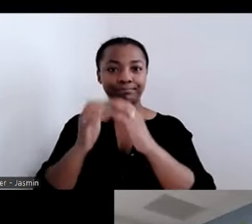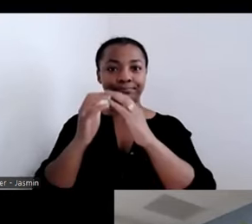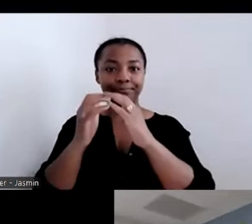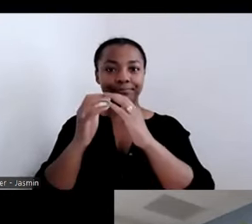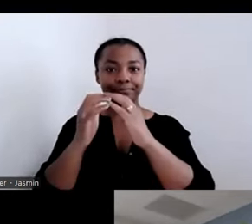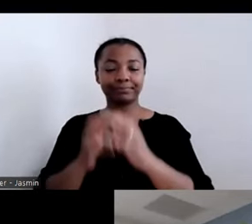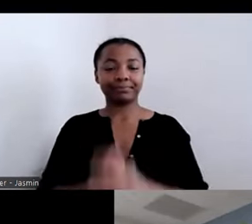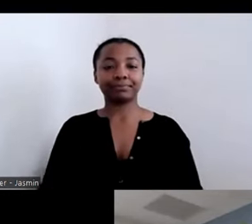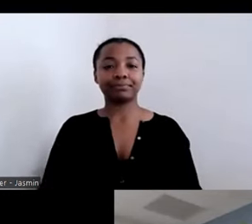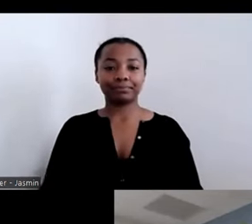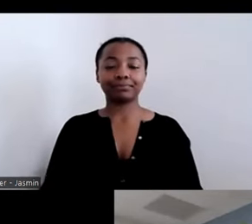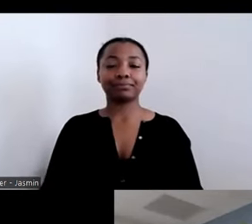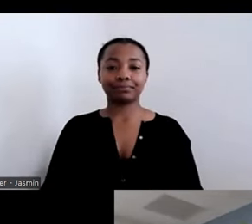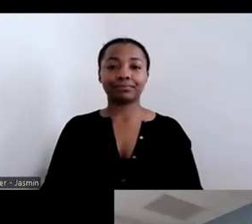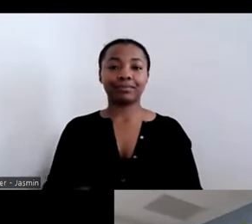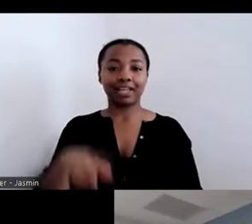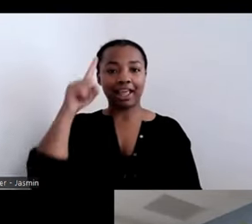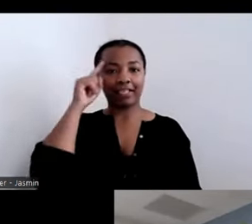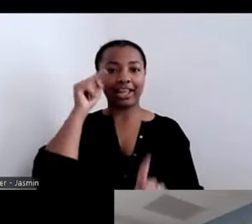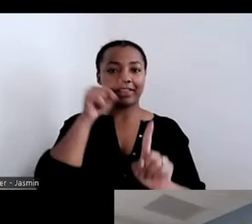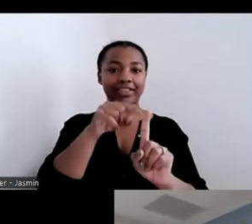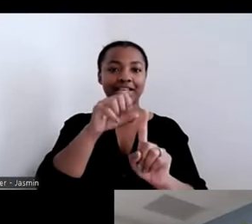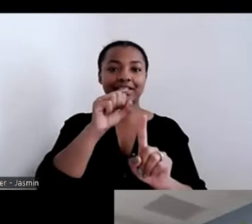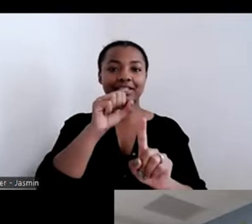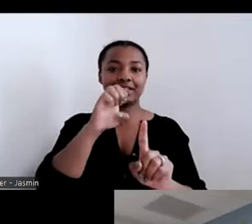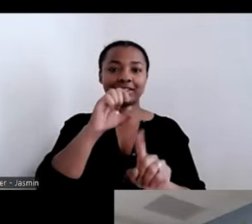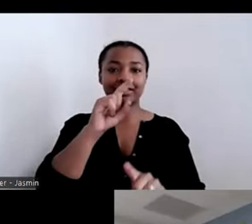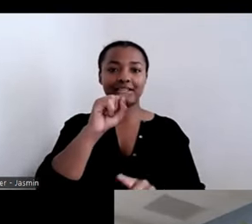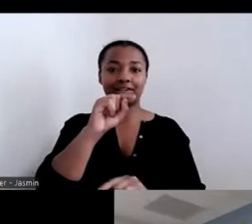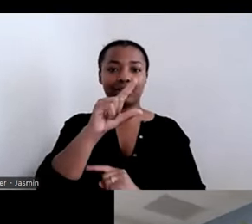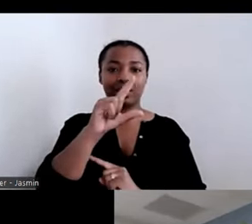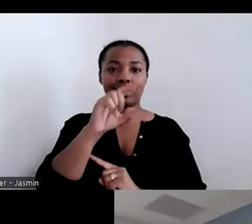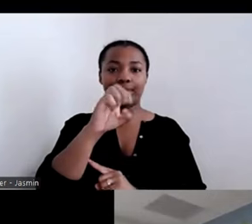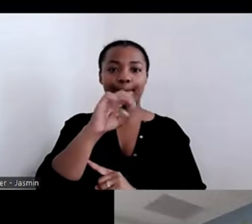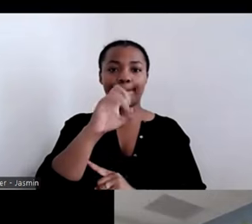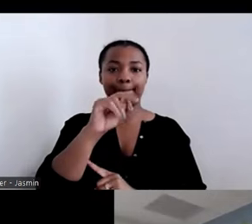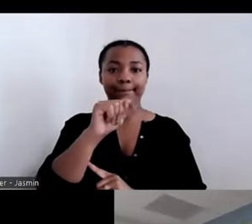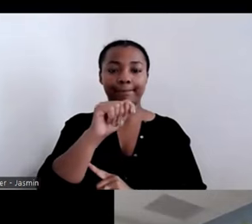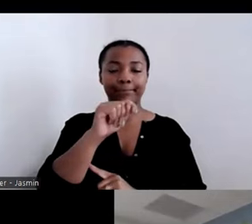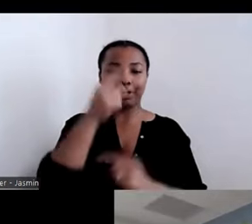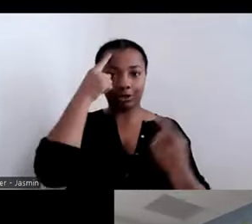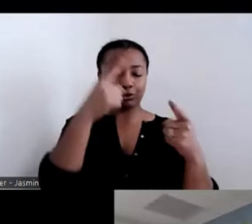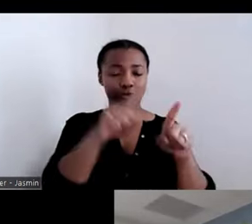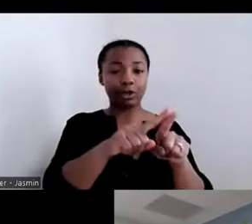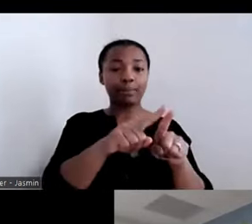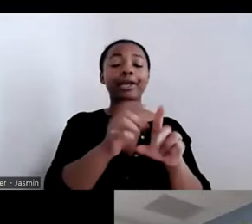settlement agreement does create the opportunity for centers to move into an area